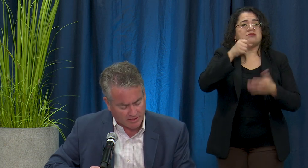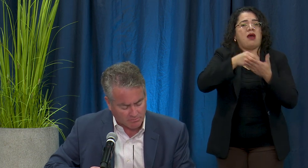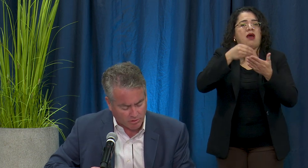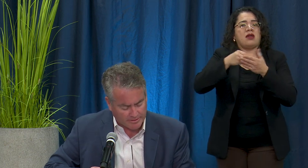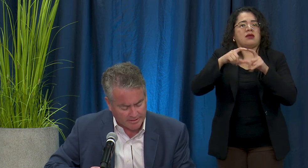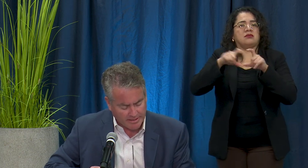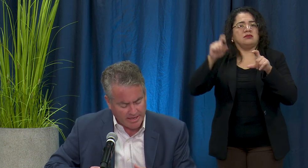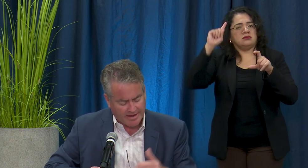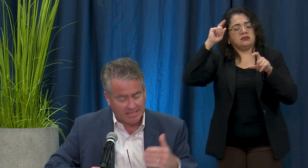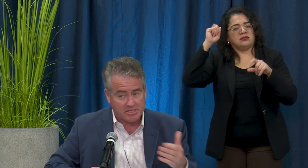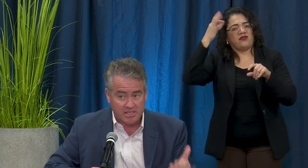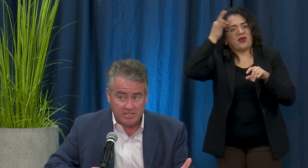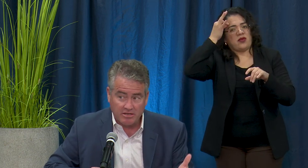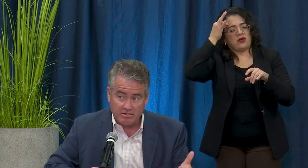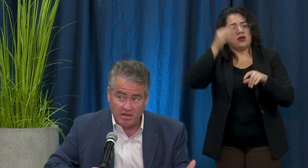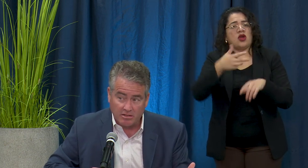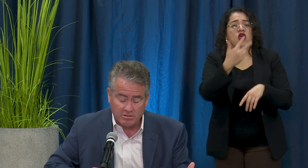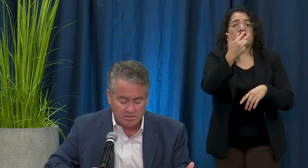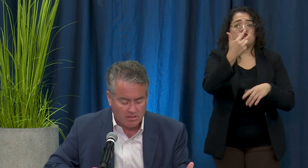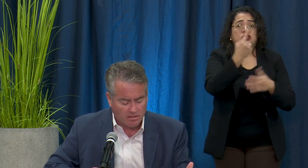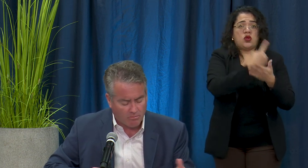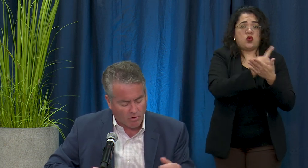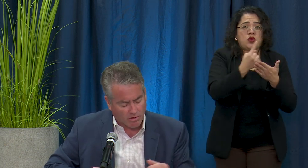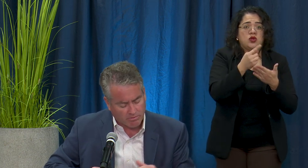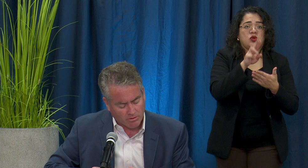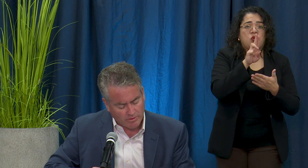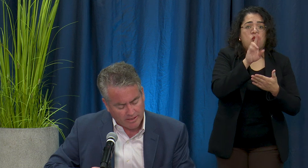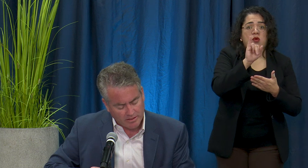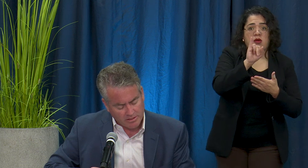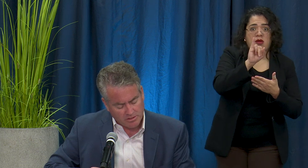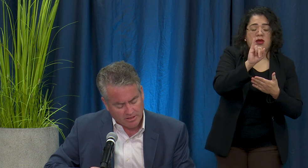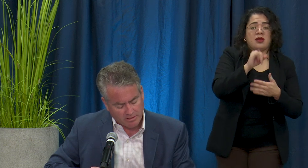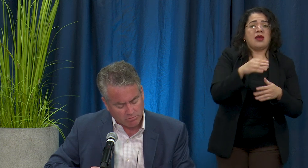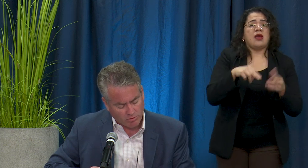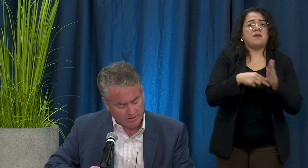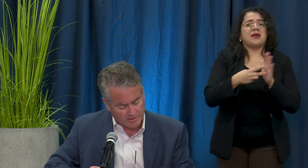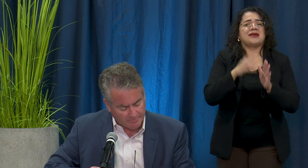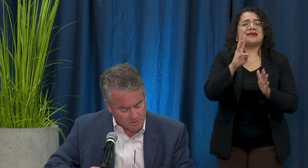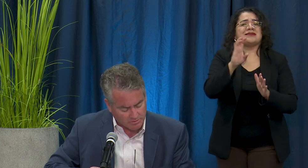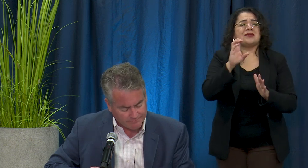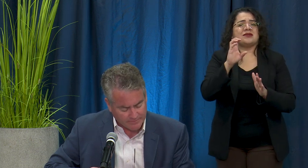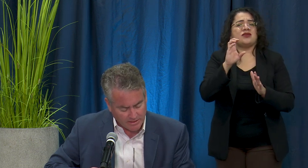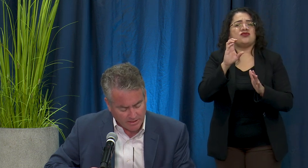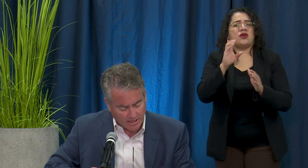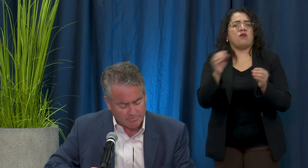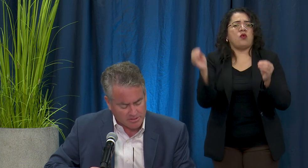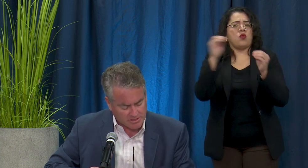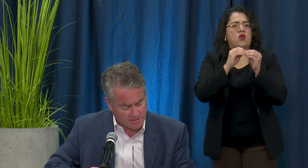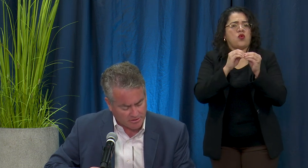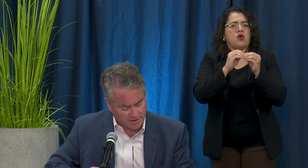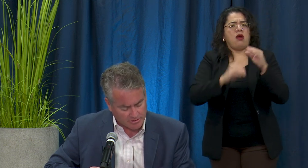unemployment and adds $600 more per week to the unemployed individual. Up to $600